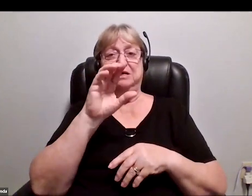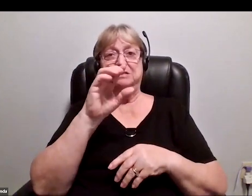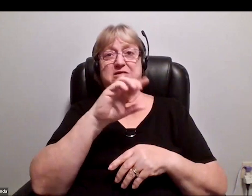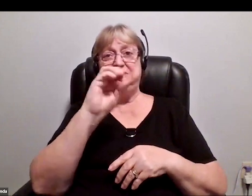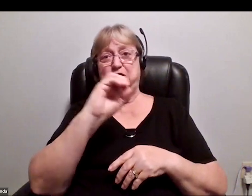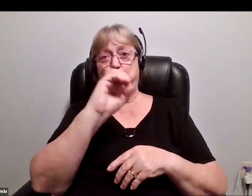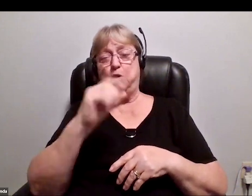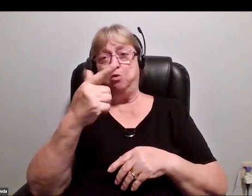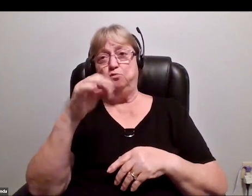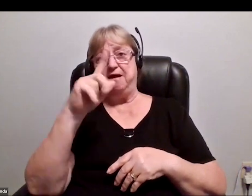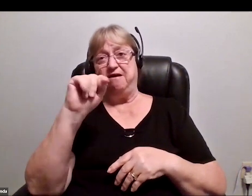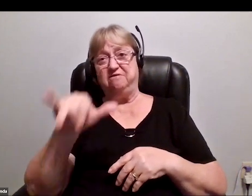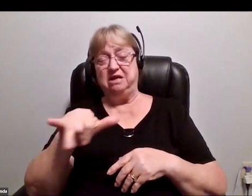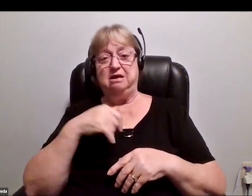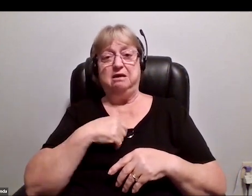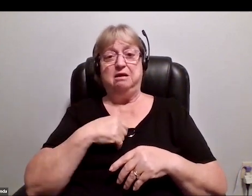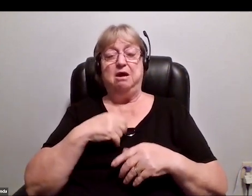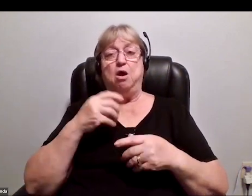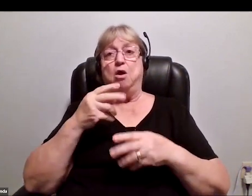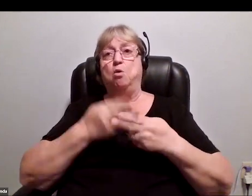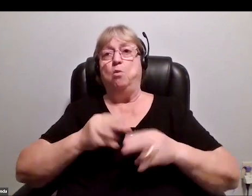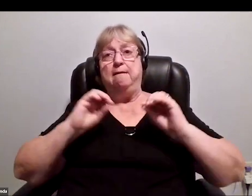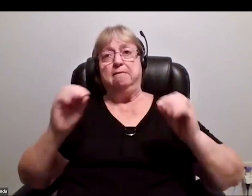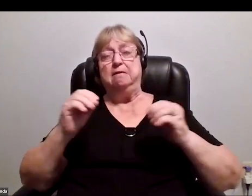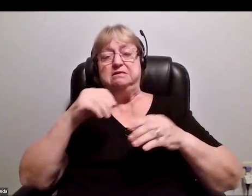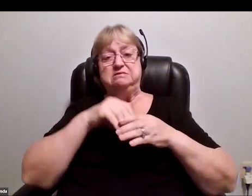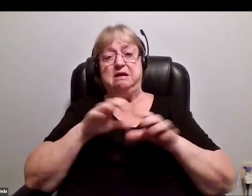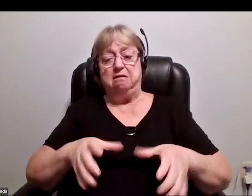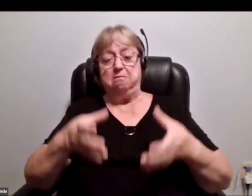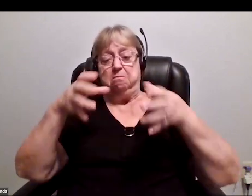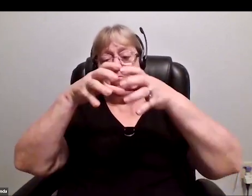Weightless in a bottle In zero gravity